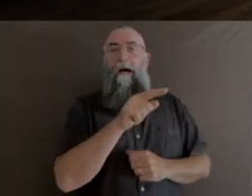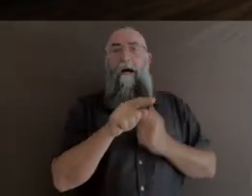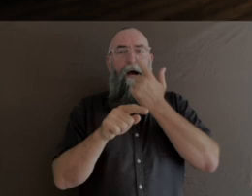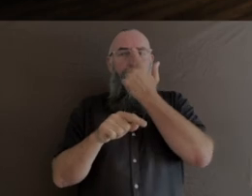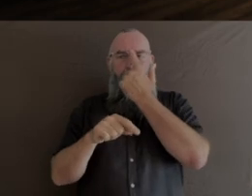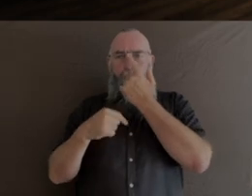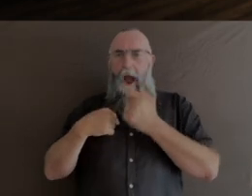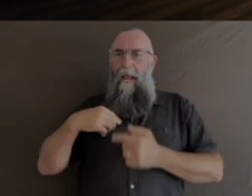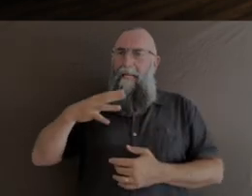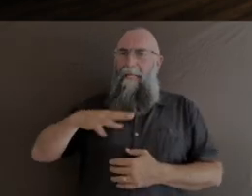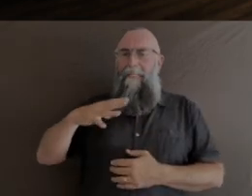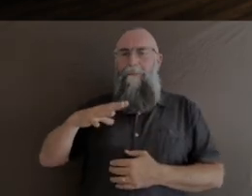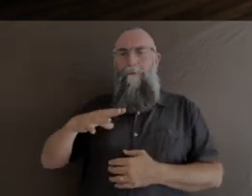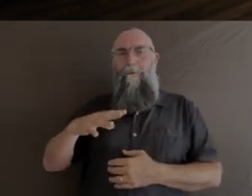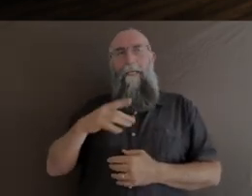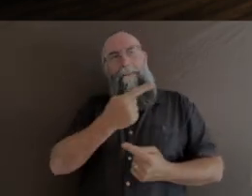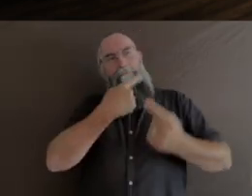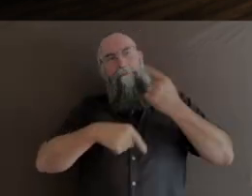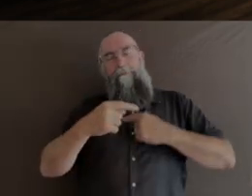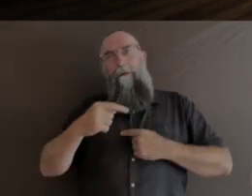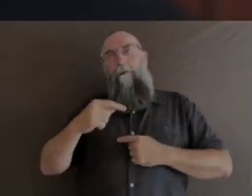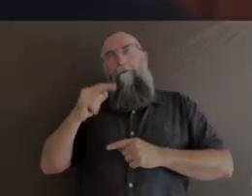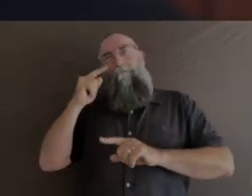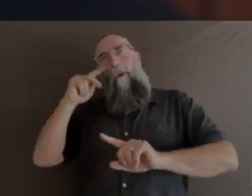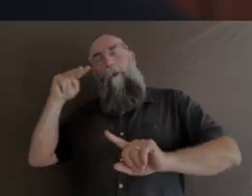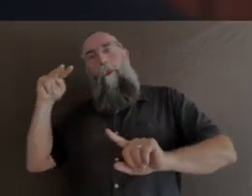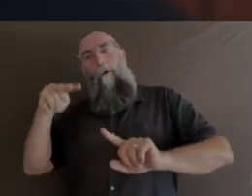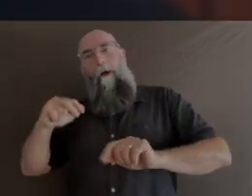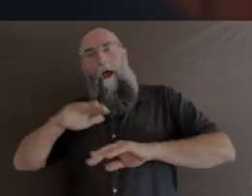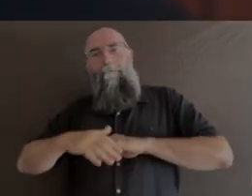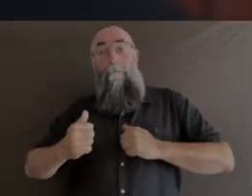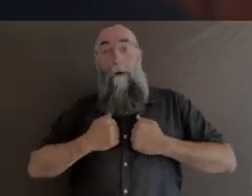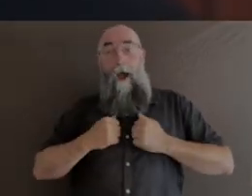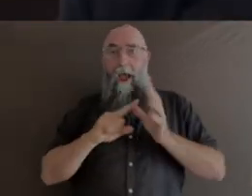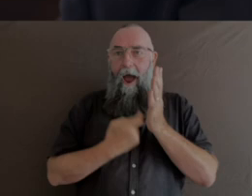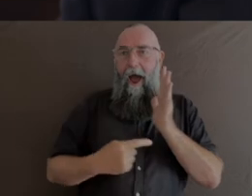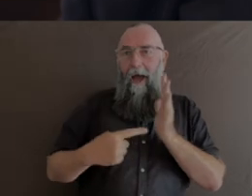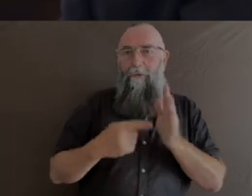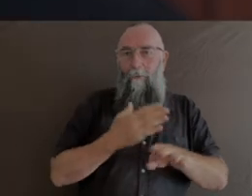of my artistic world and balancing it against the science perspective.